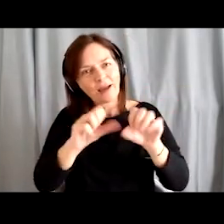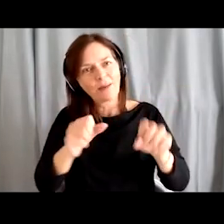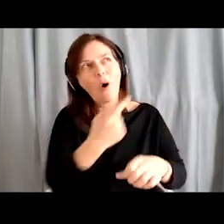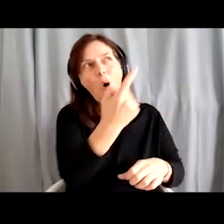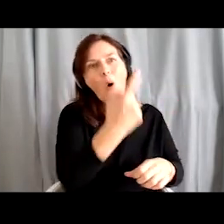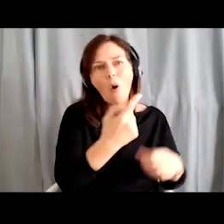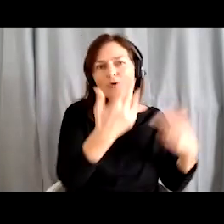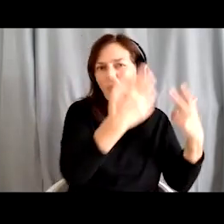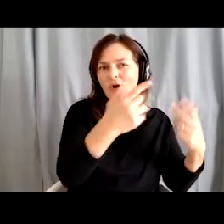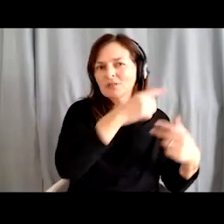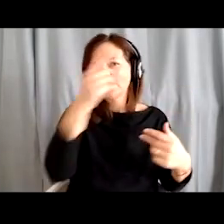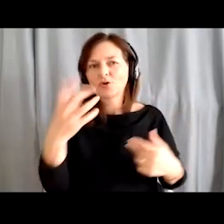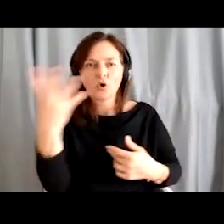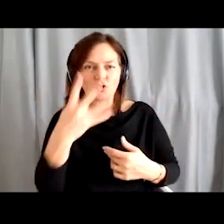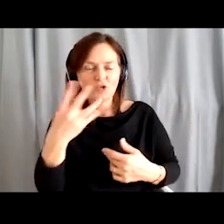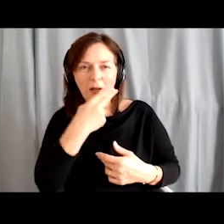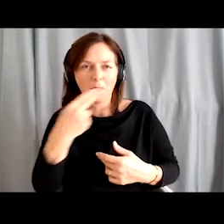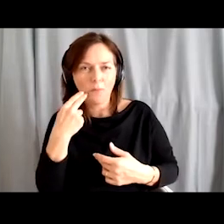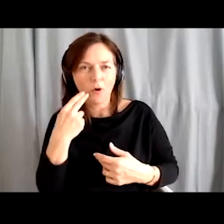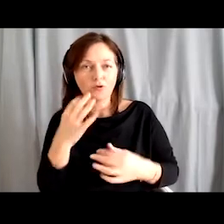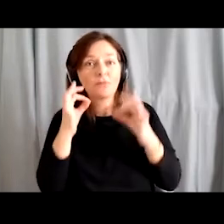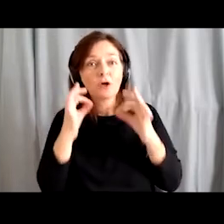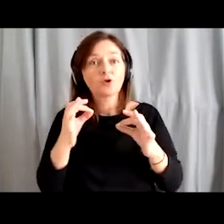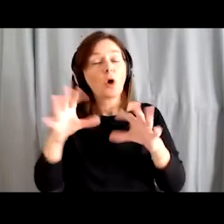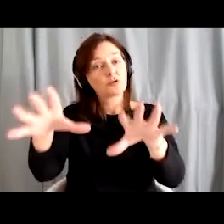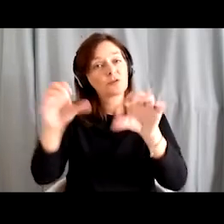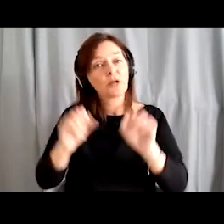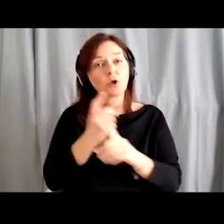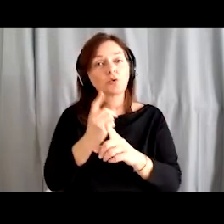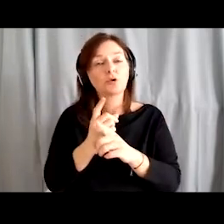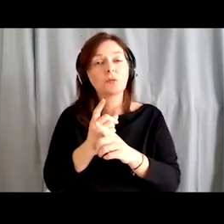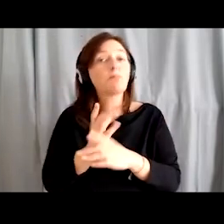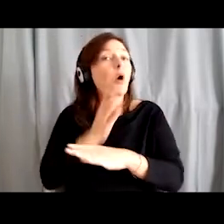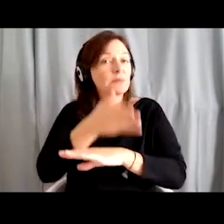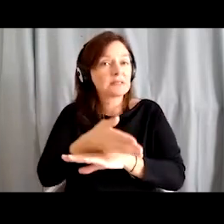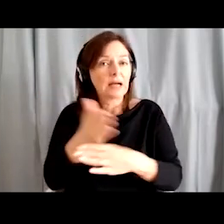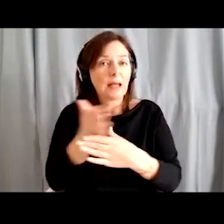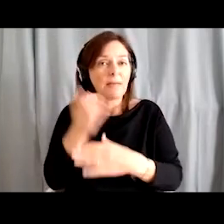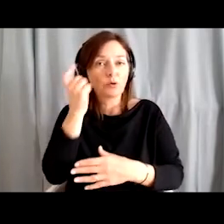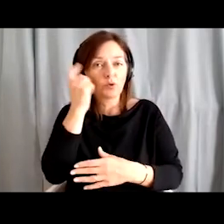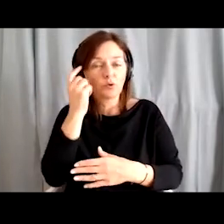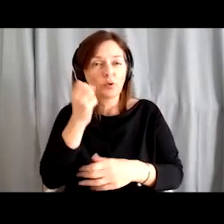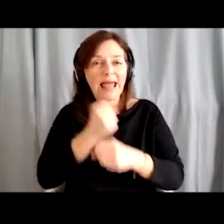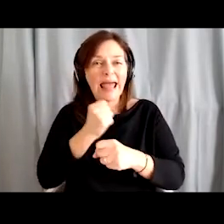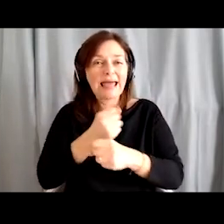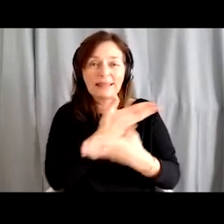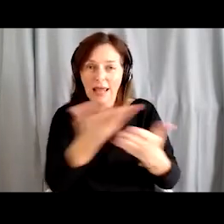to 4 in the afternoon. Intercultural workshops and activities for the integration of immigrants into the new environment